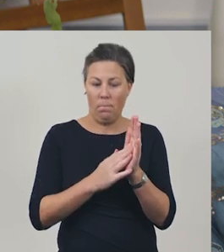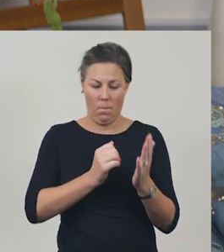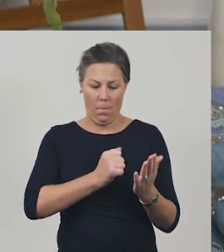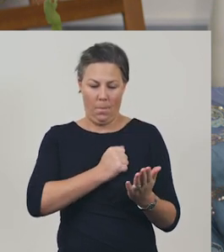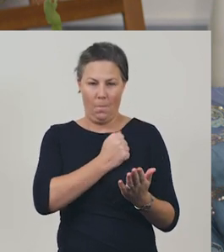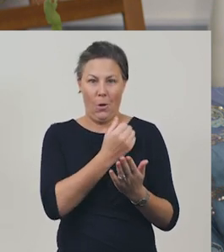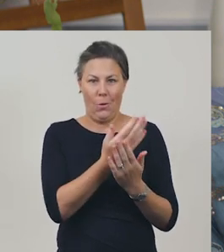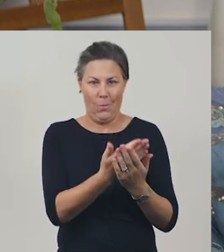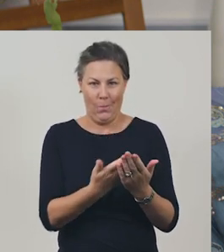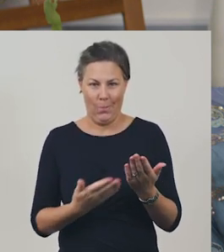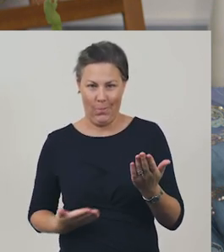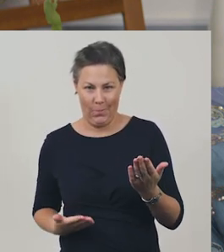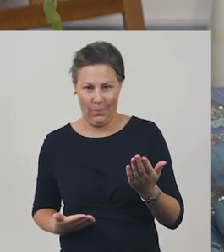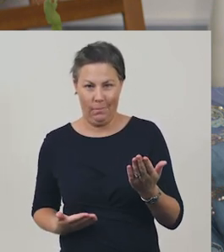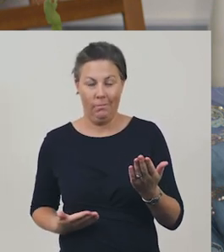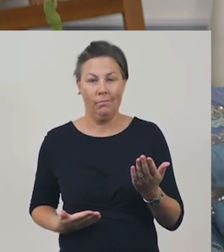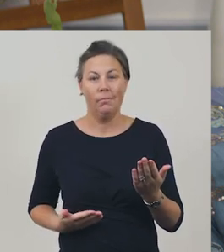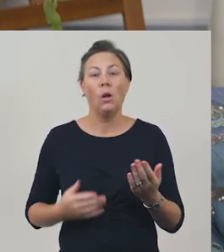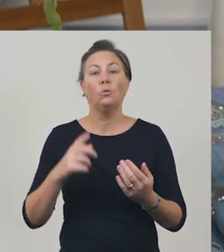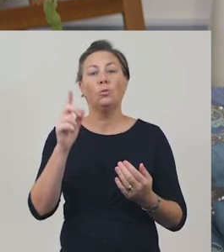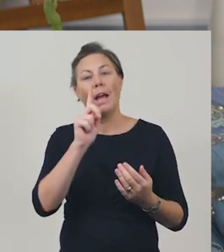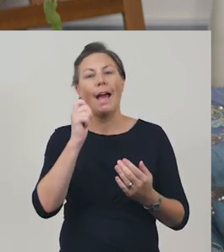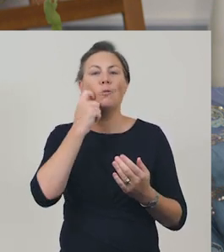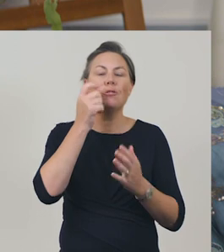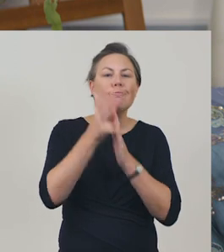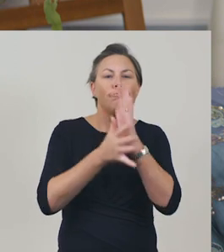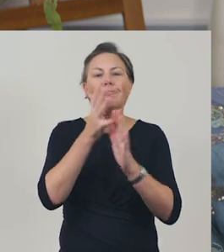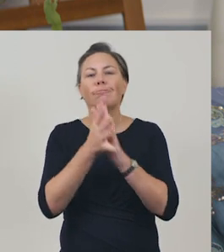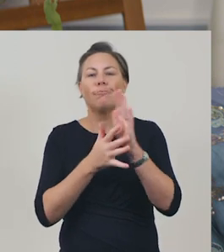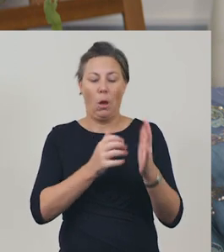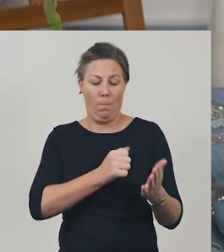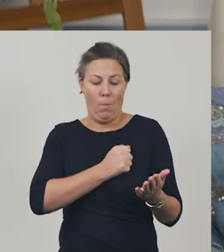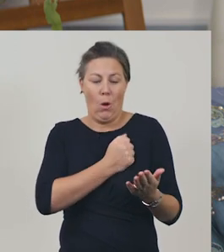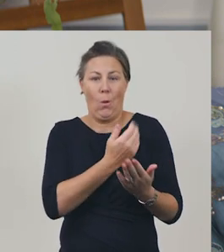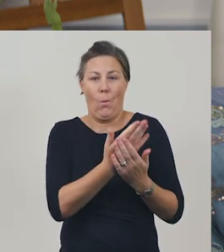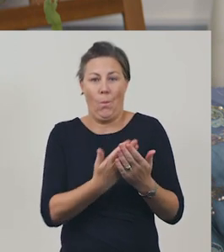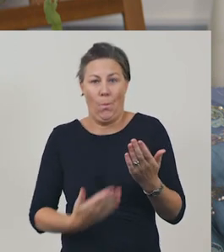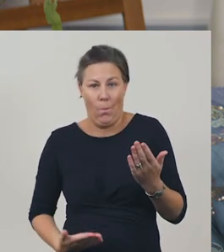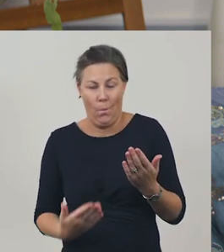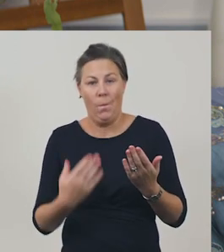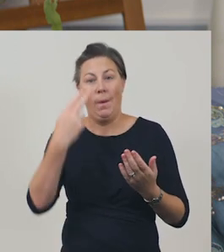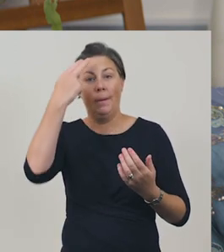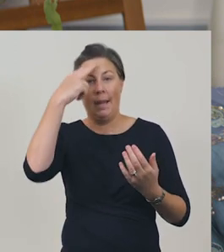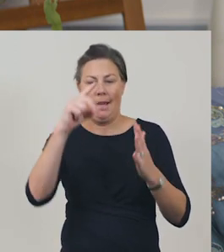Today, I'm going to read a poem called ‘David’s Creek’. It’s about a place I love to go and play.